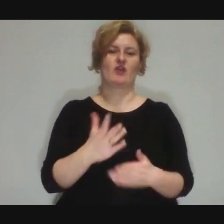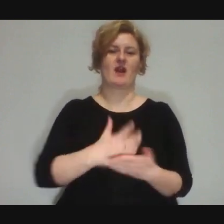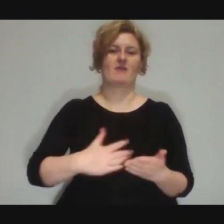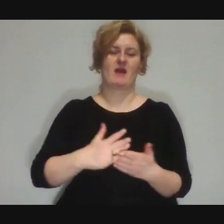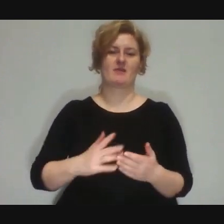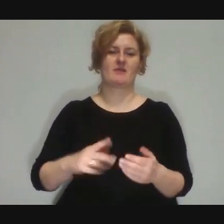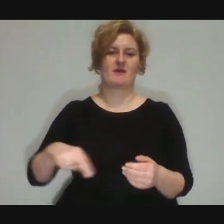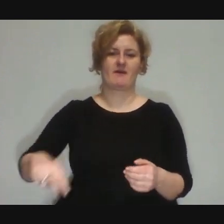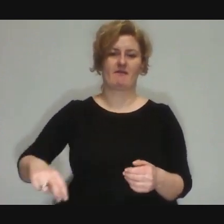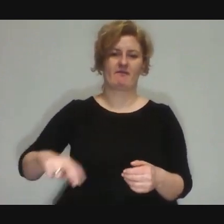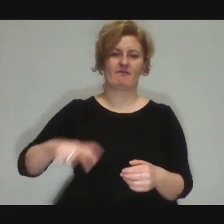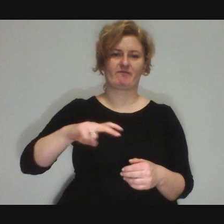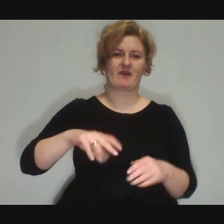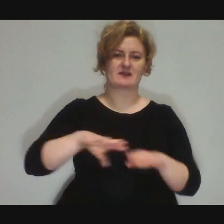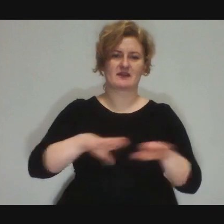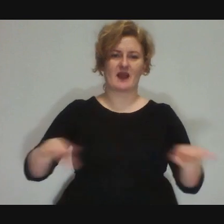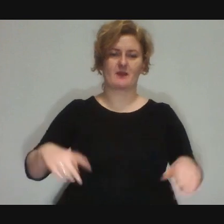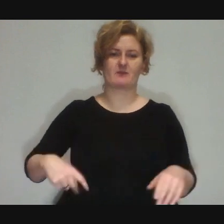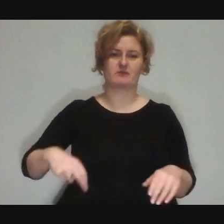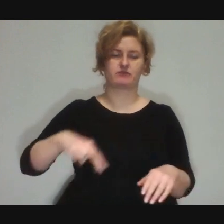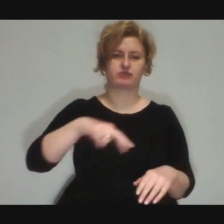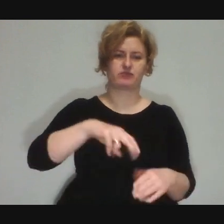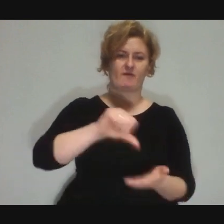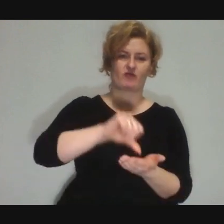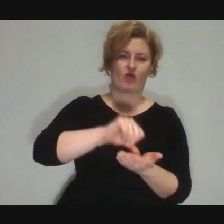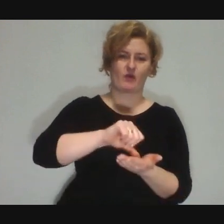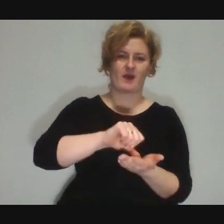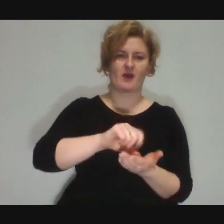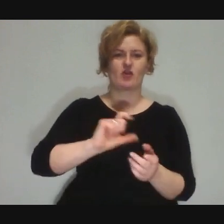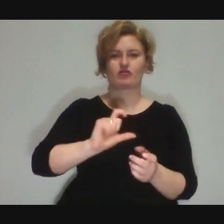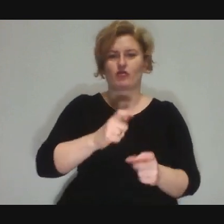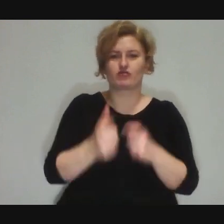You just have to make sure that you get to the centre and get off...